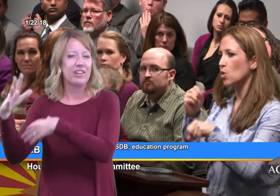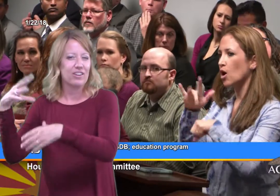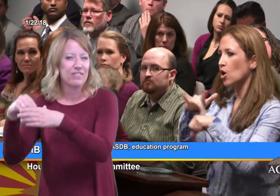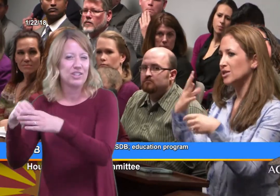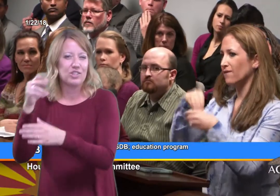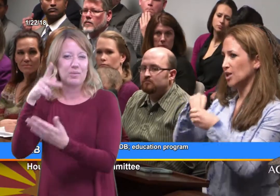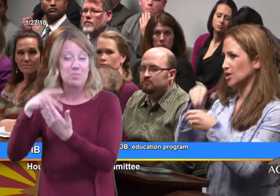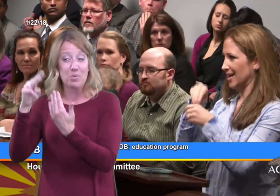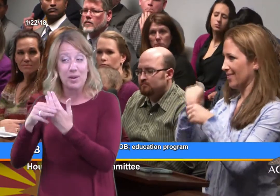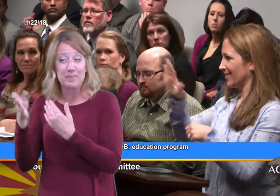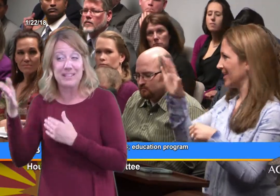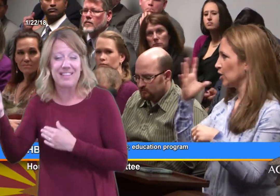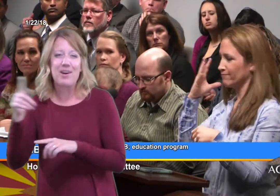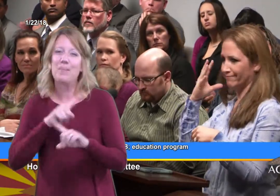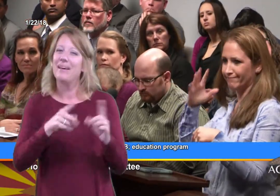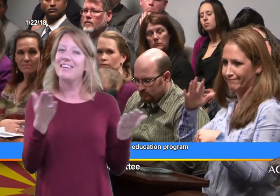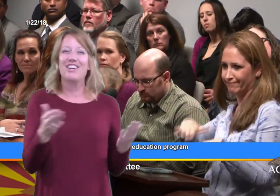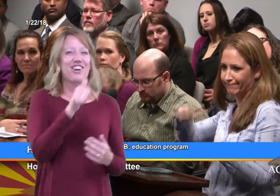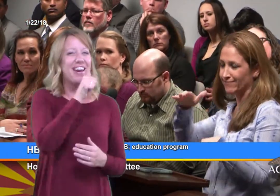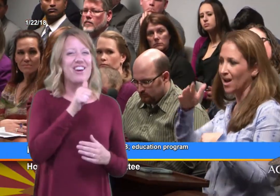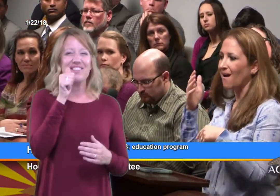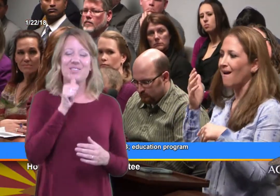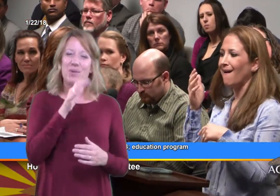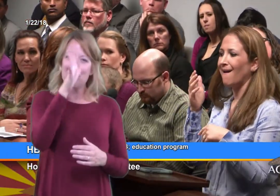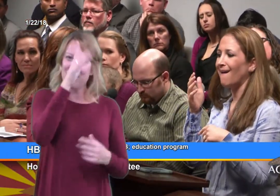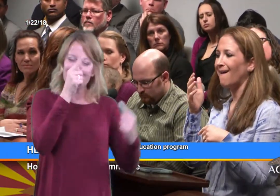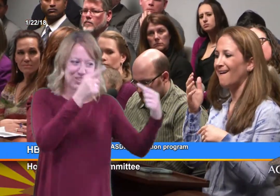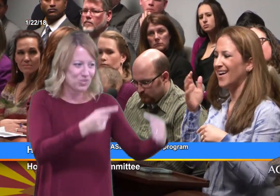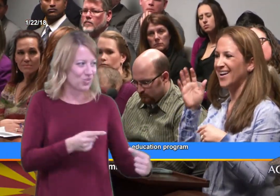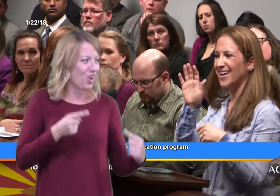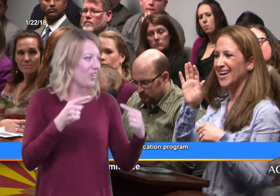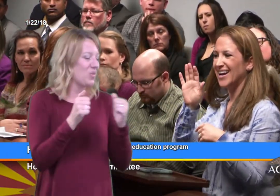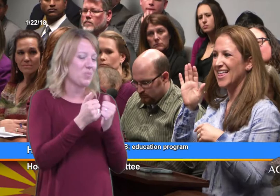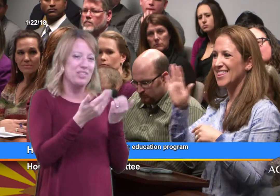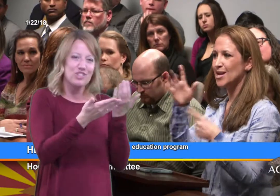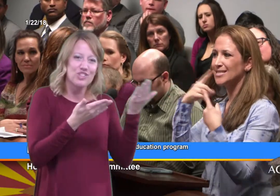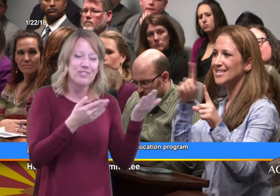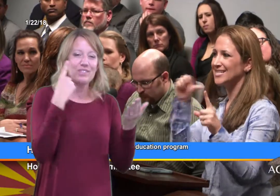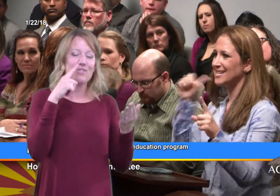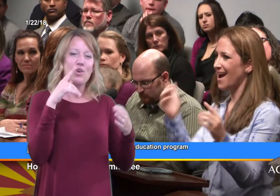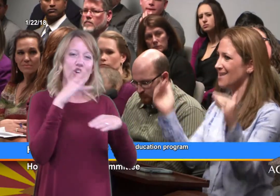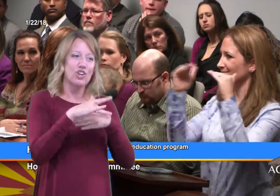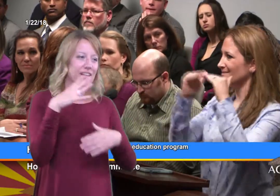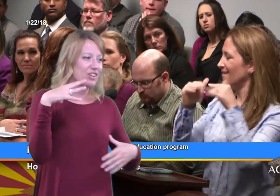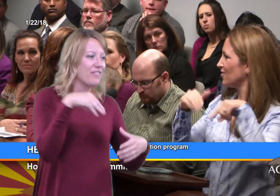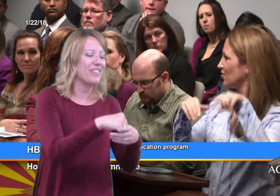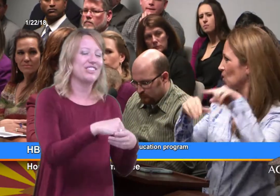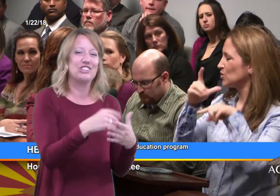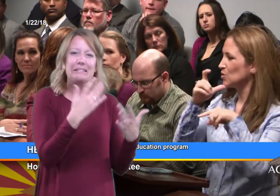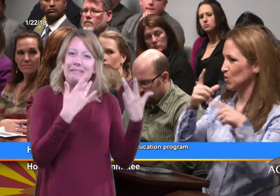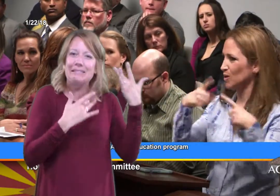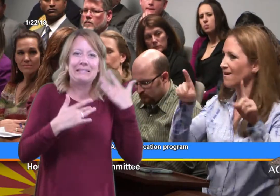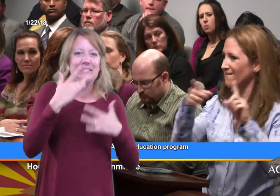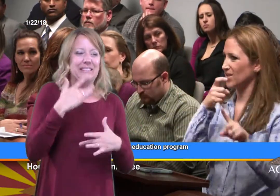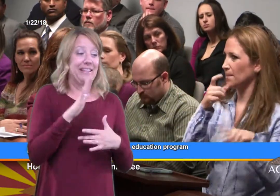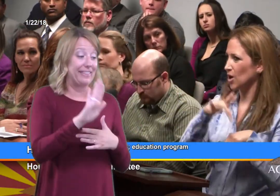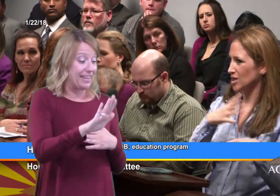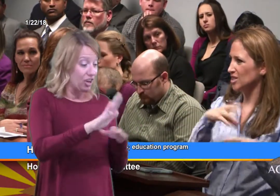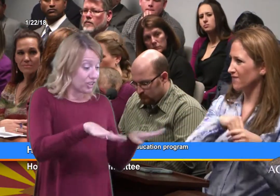In meeting parents here, they have struggled with early intervention services just lacking. Their success is not equivalent to those of other